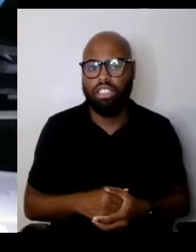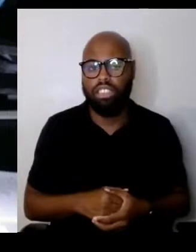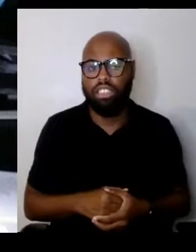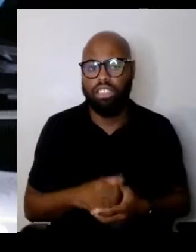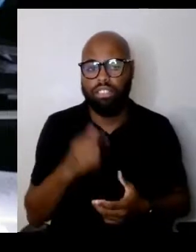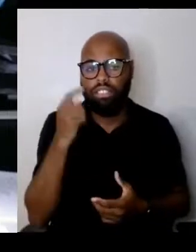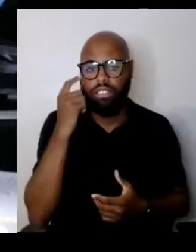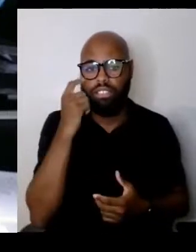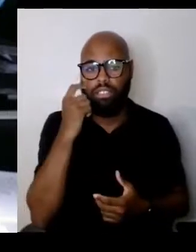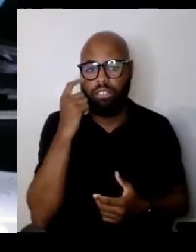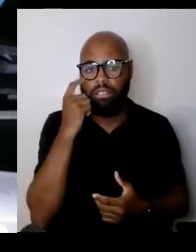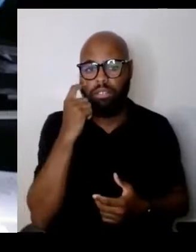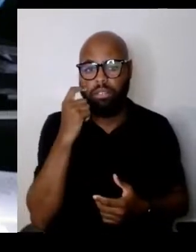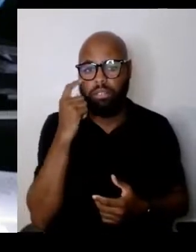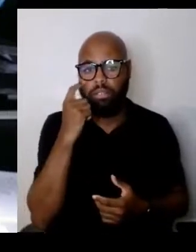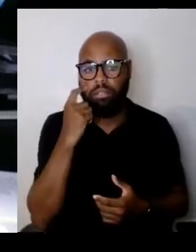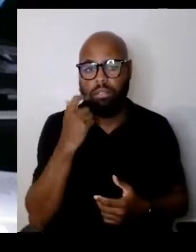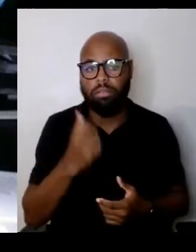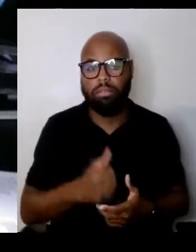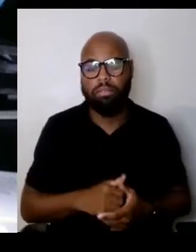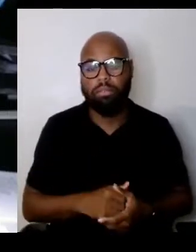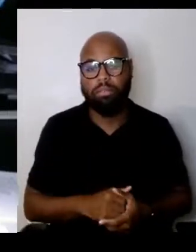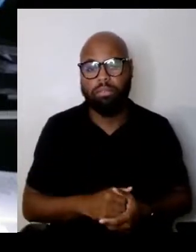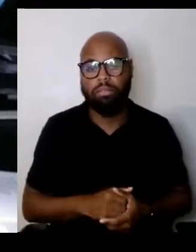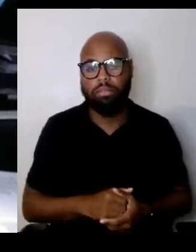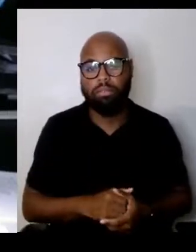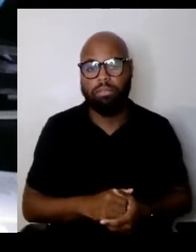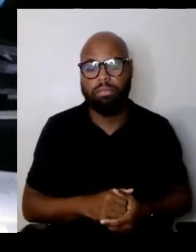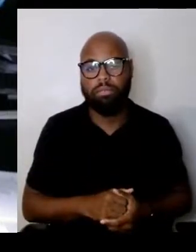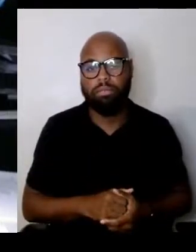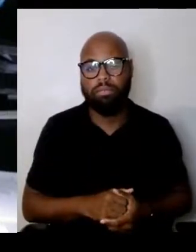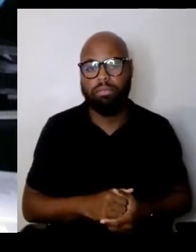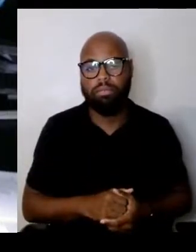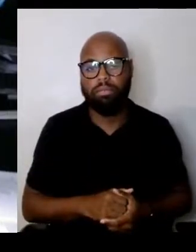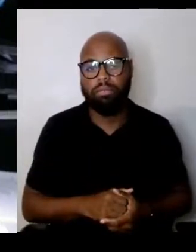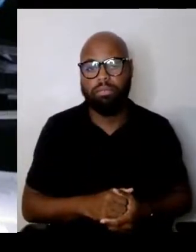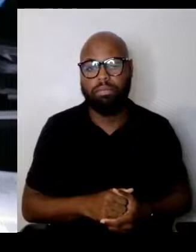And now I have lost my train of thought but anyway,